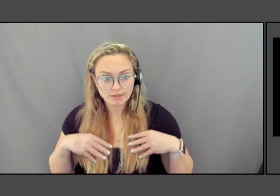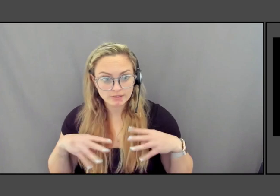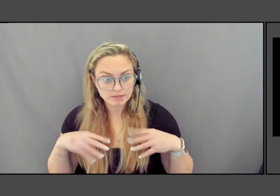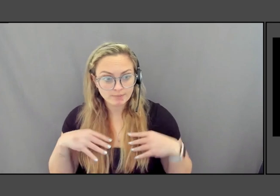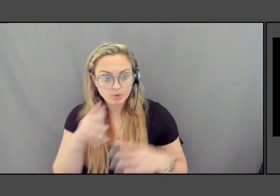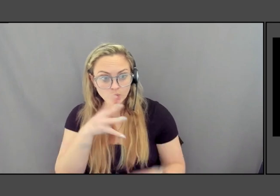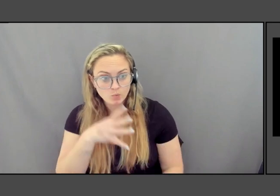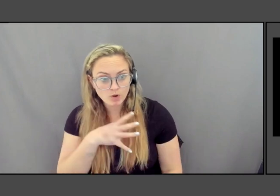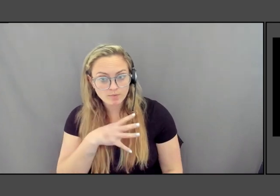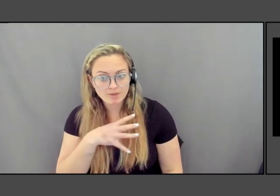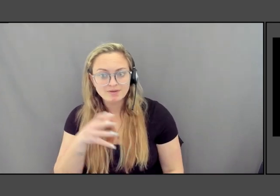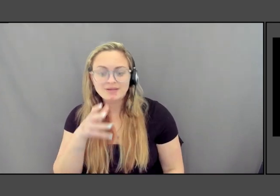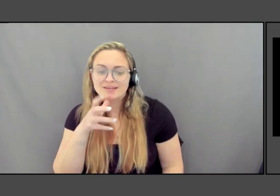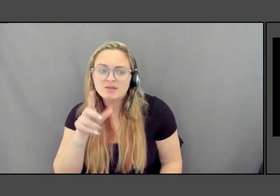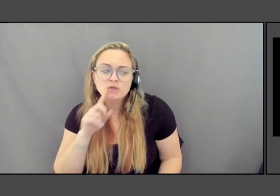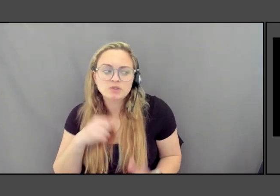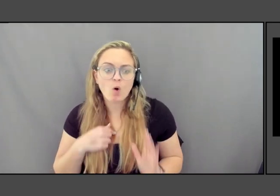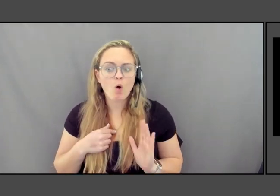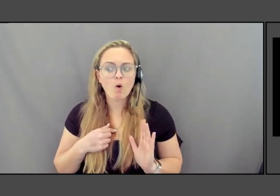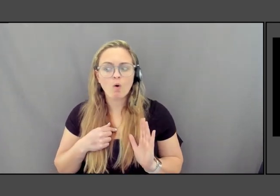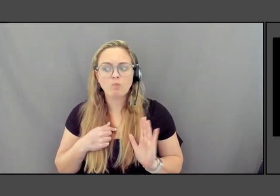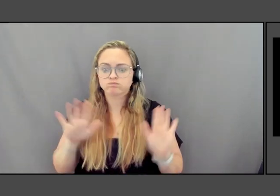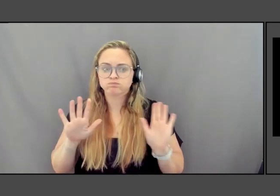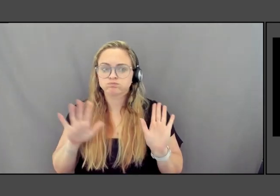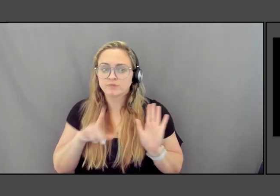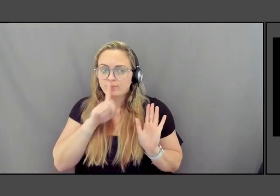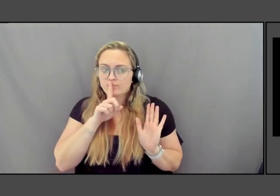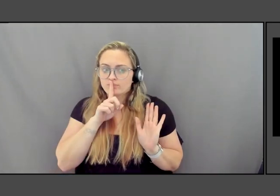they were admitting women, so they would put their initials in.